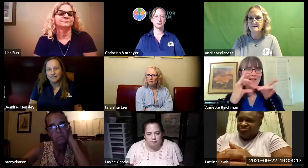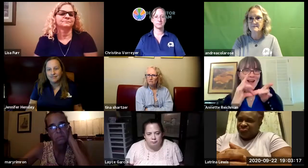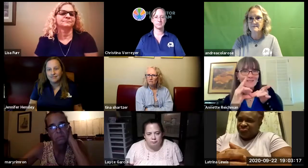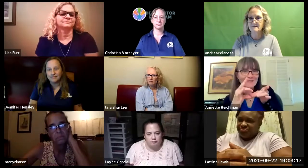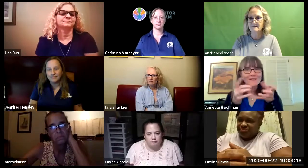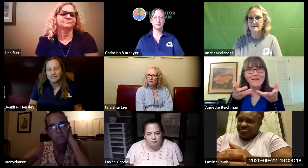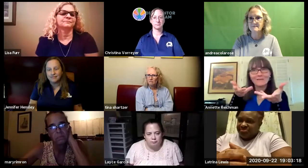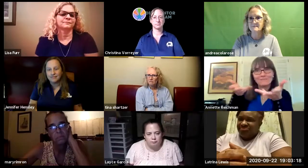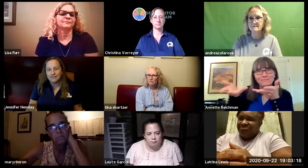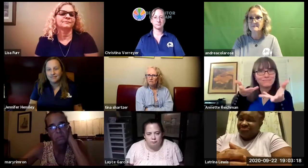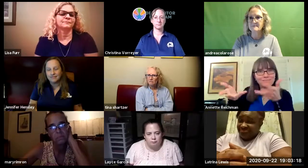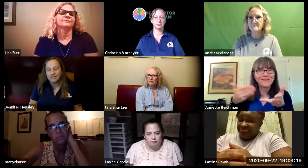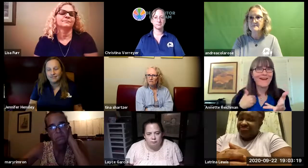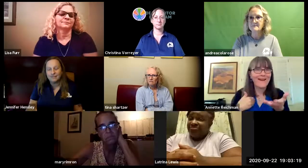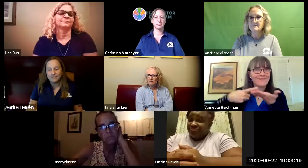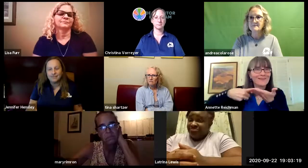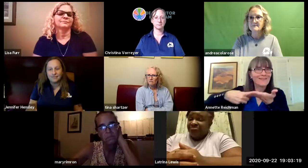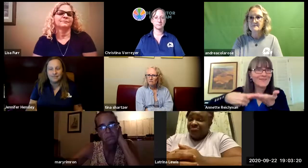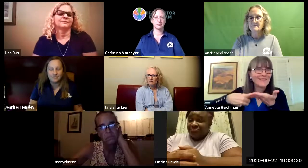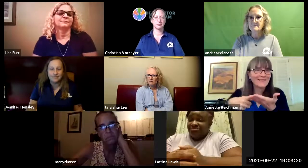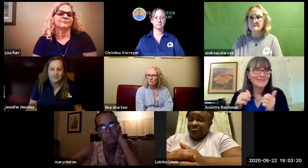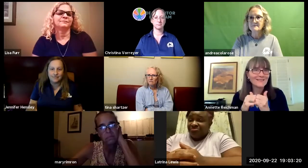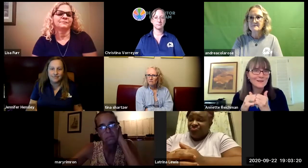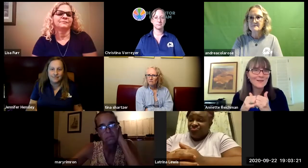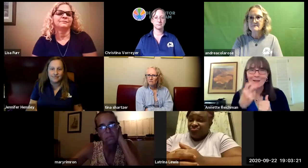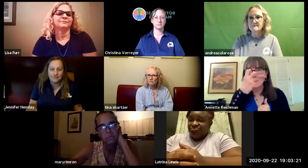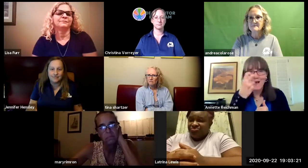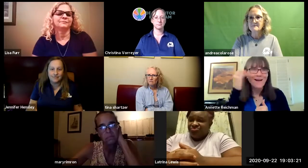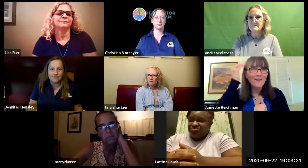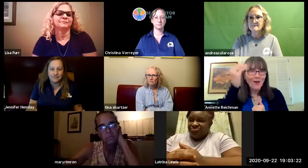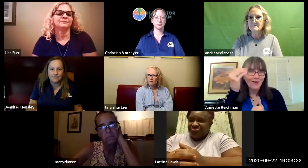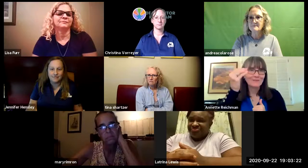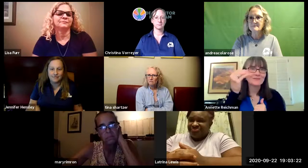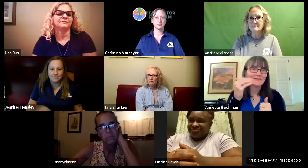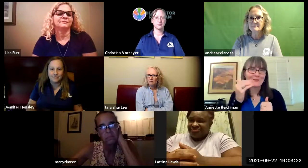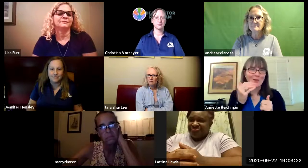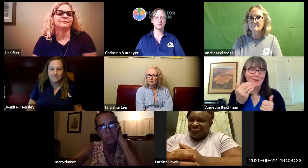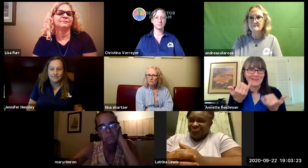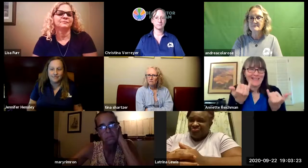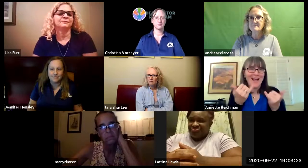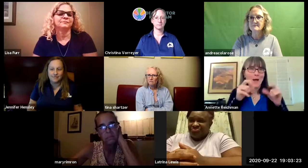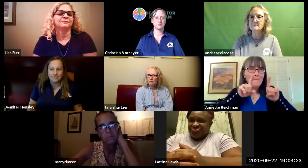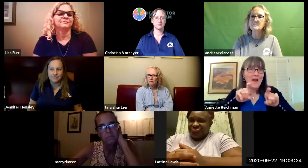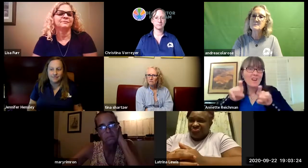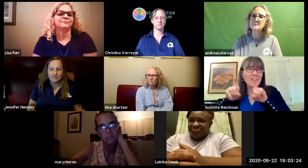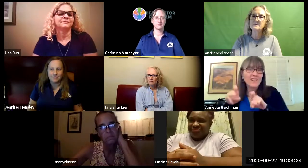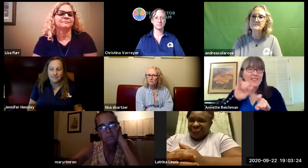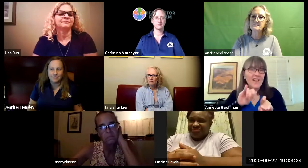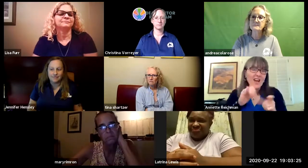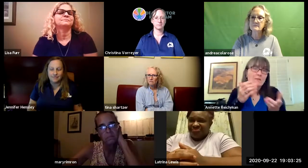using zoom to be able to connect and having conversations with other